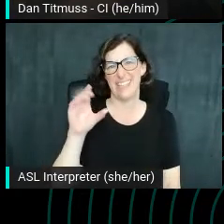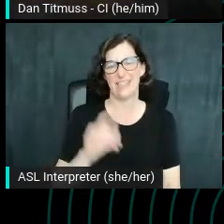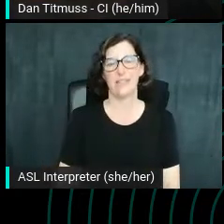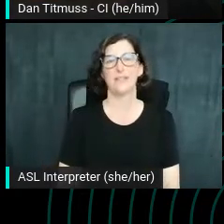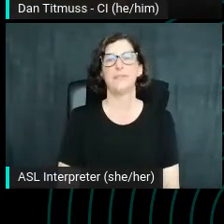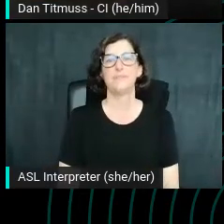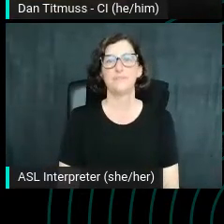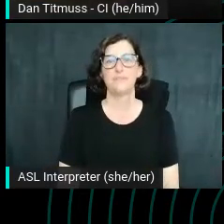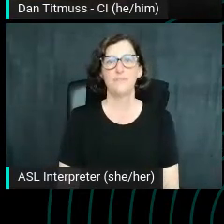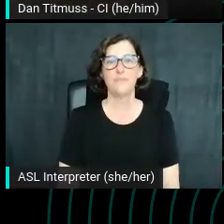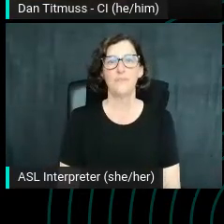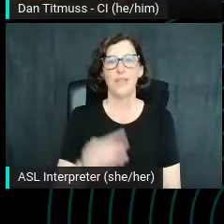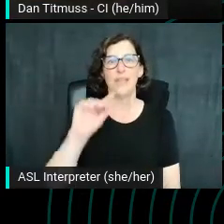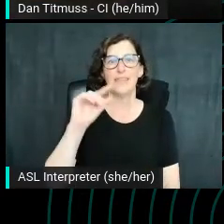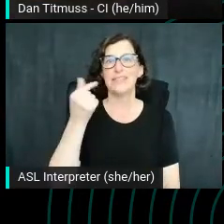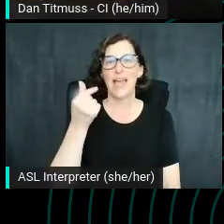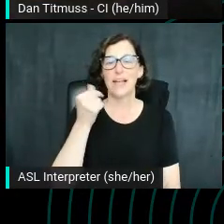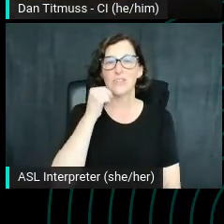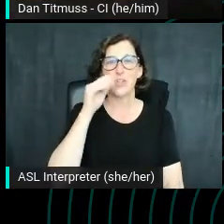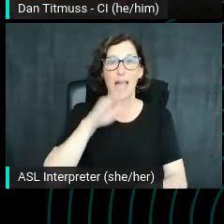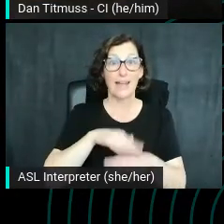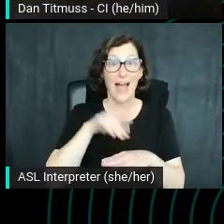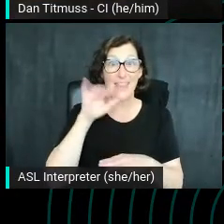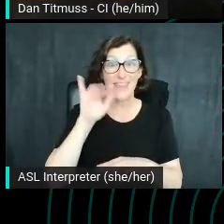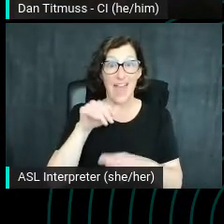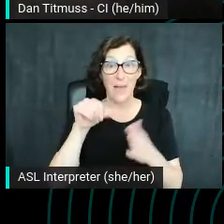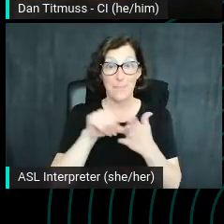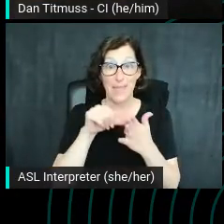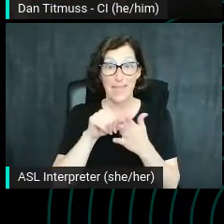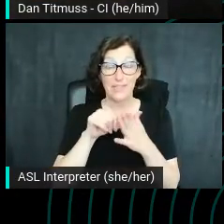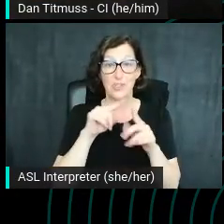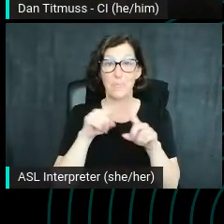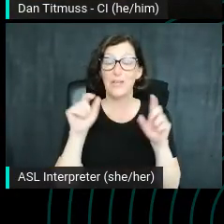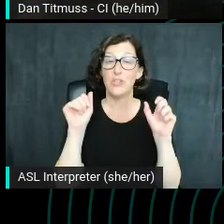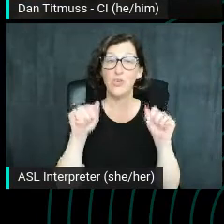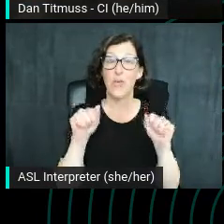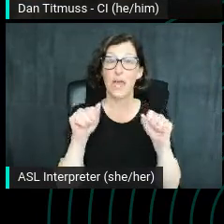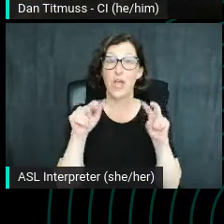The tags aren't anywhere on this actual page. So we can do is look at the page source.